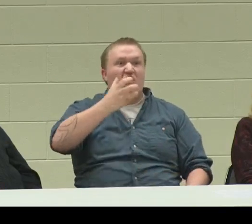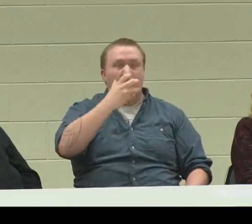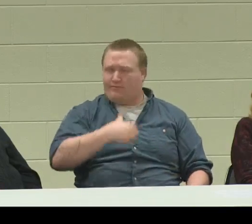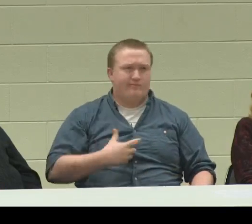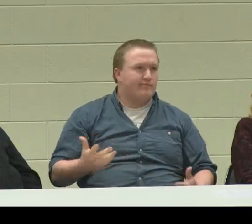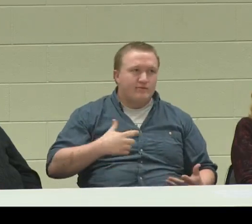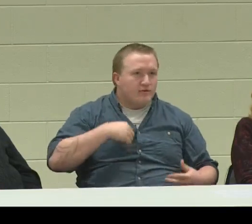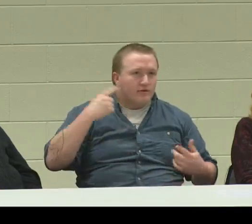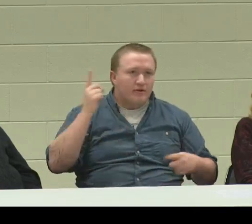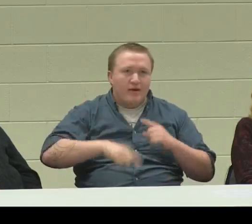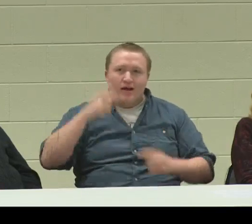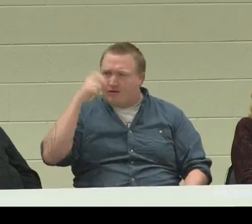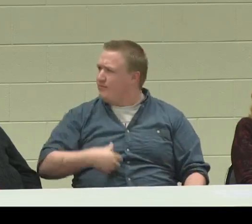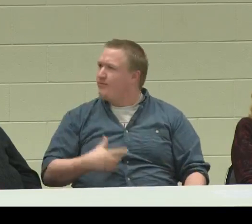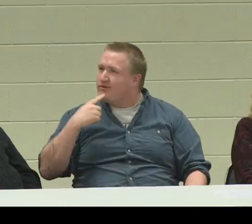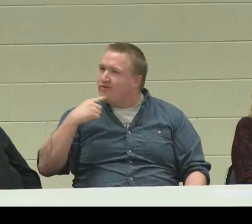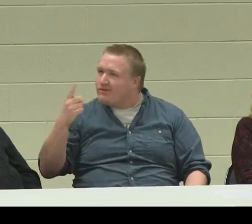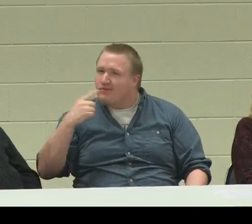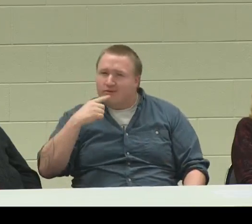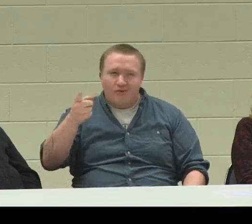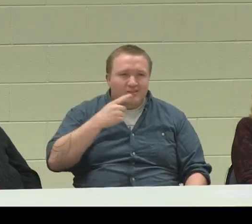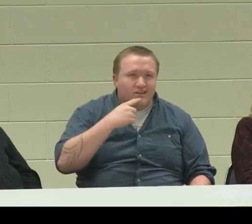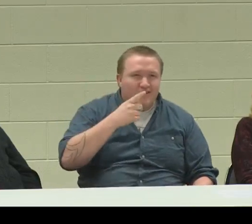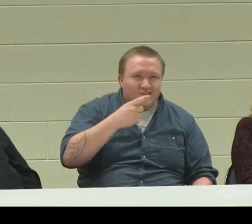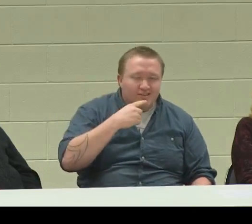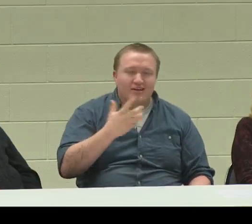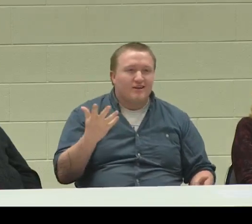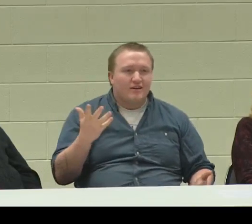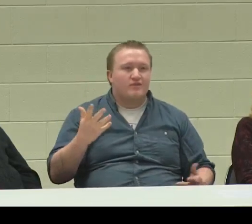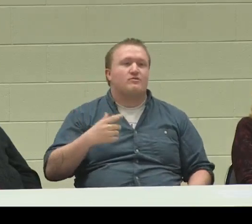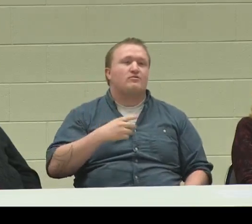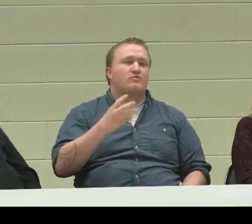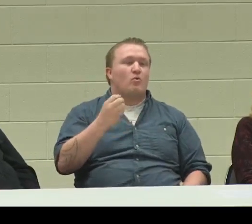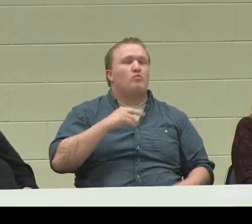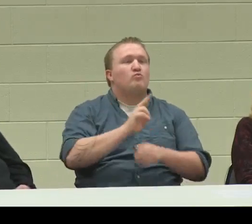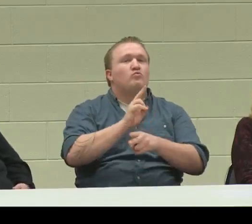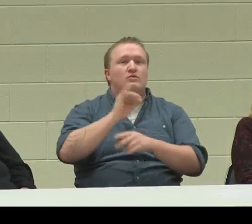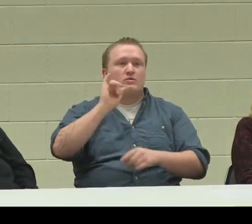Sometimes the chef would yell, and I heard him, but I couldn't understand what they were saying,